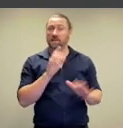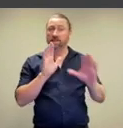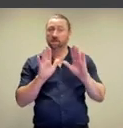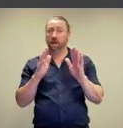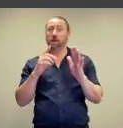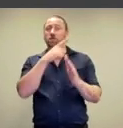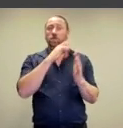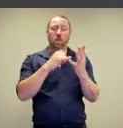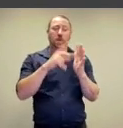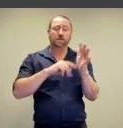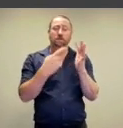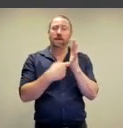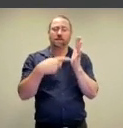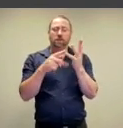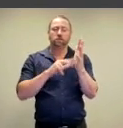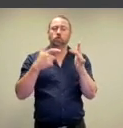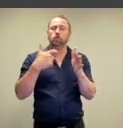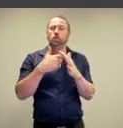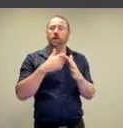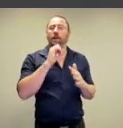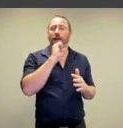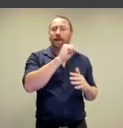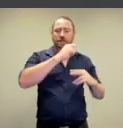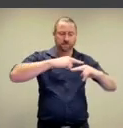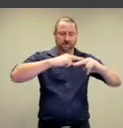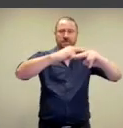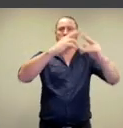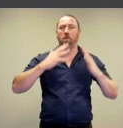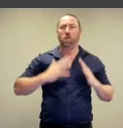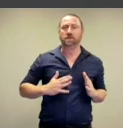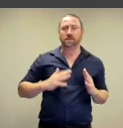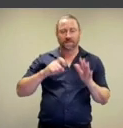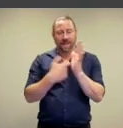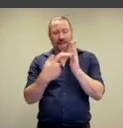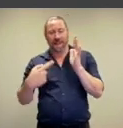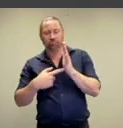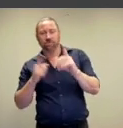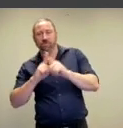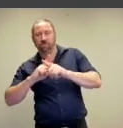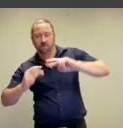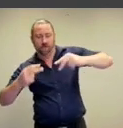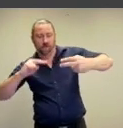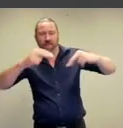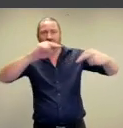this as quite similar to Spencer Tunick's